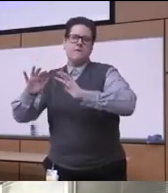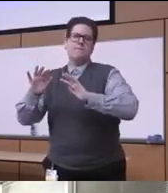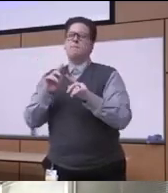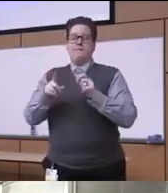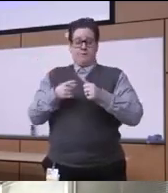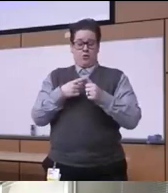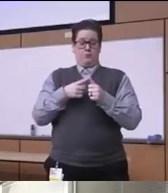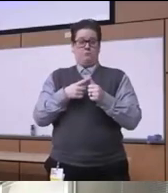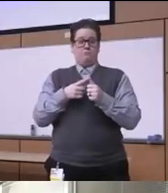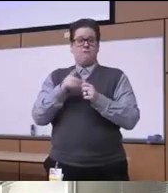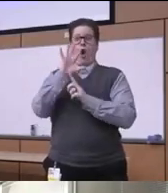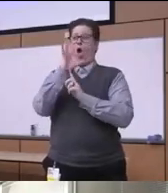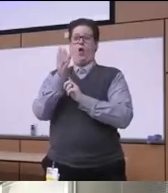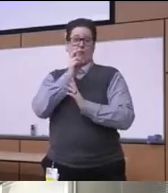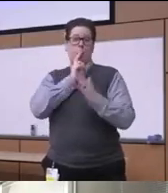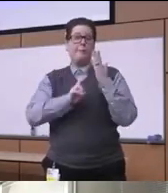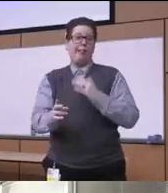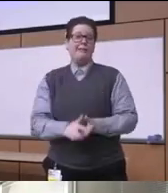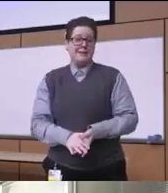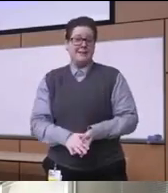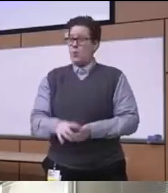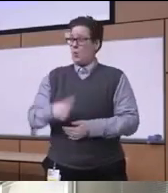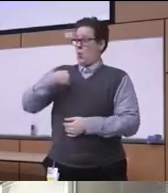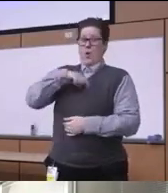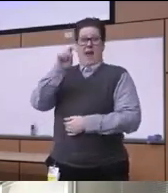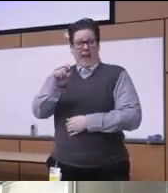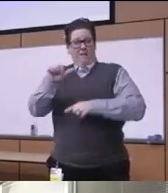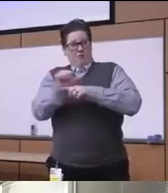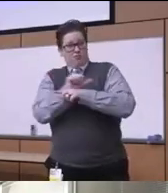the cultural humility when we need to practice what cultural immunity and what I'm talking